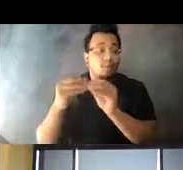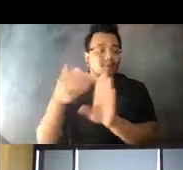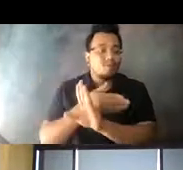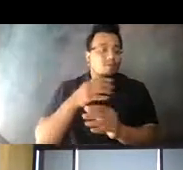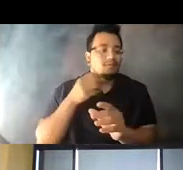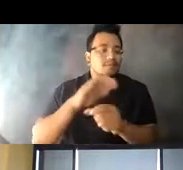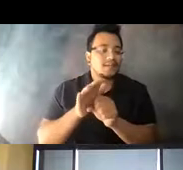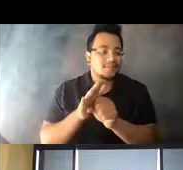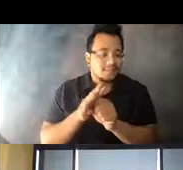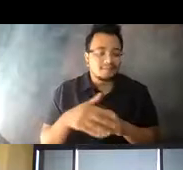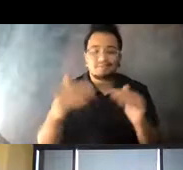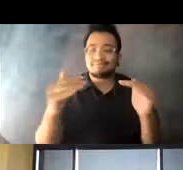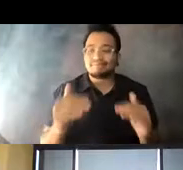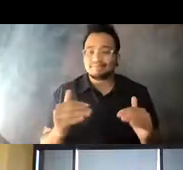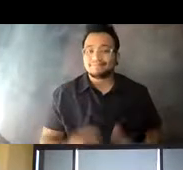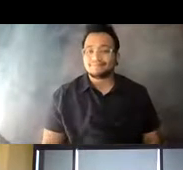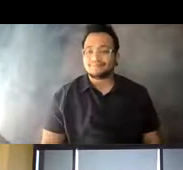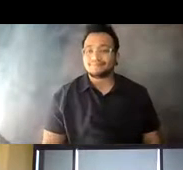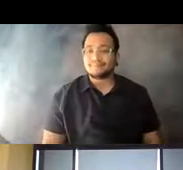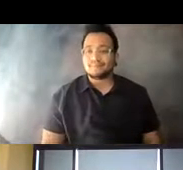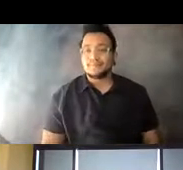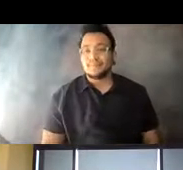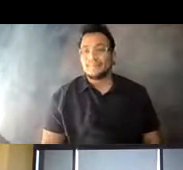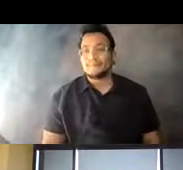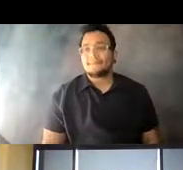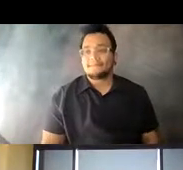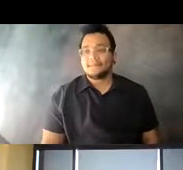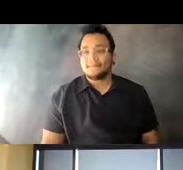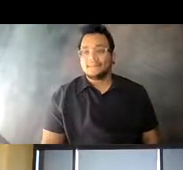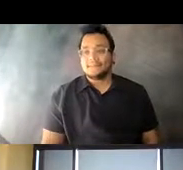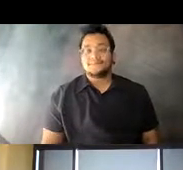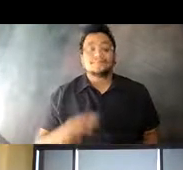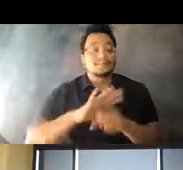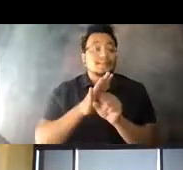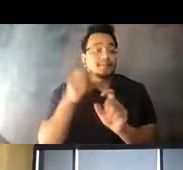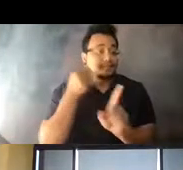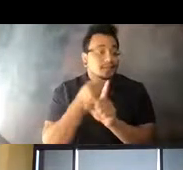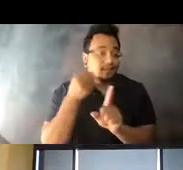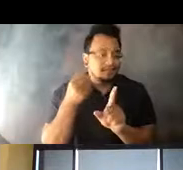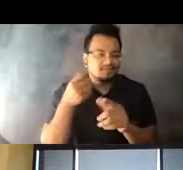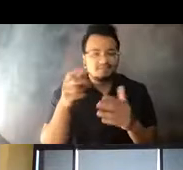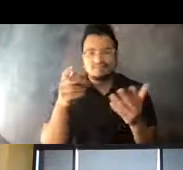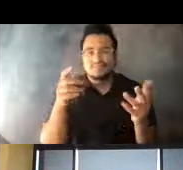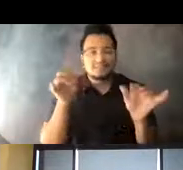14:42:14 Next slide. 14:42:19 With the pandemic just like everyone else, we had to pivot quickly.